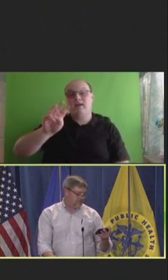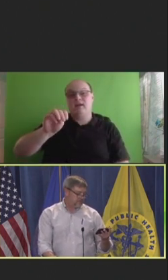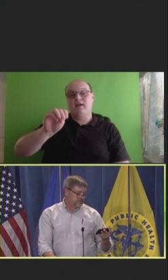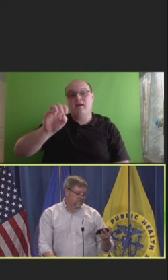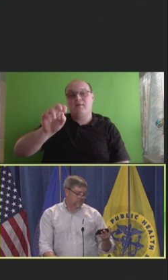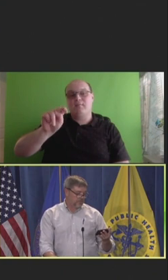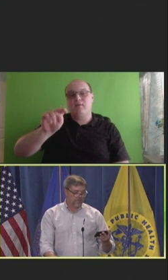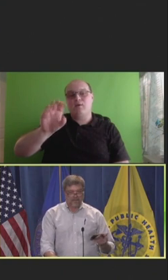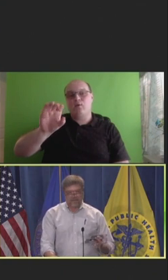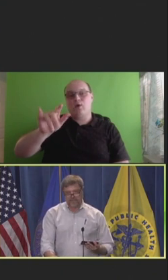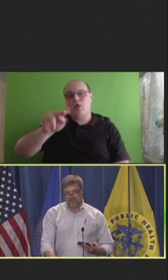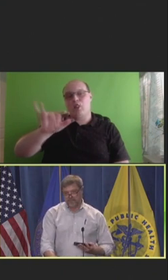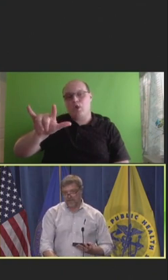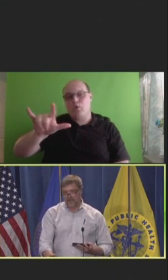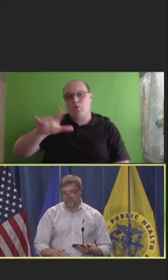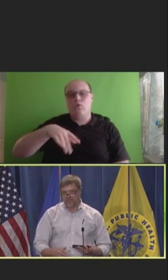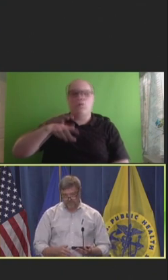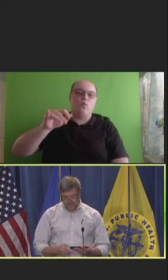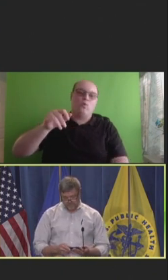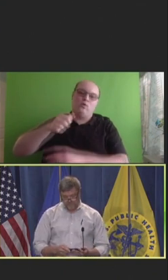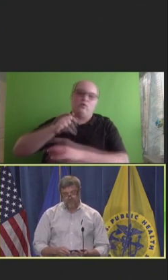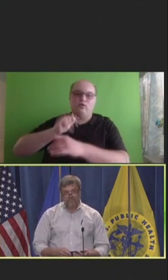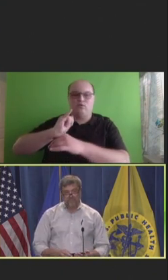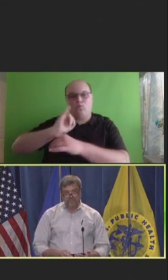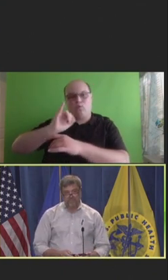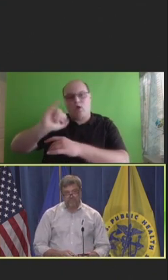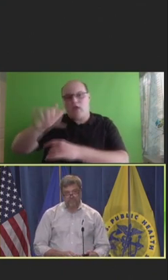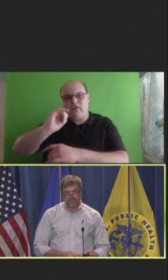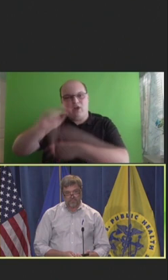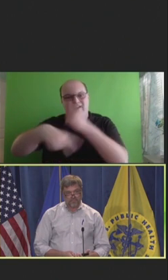to support immunization efforts?"